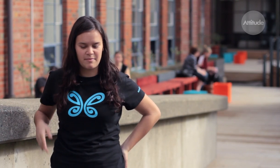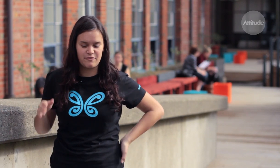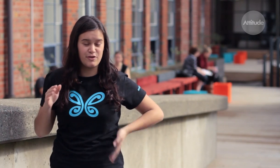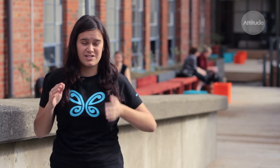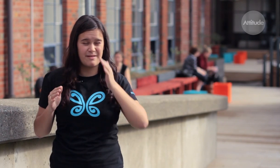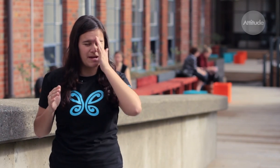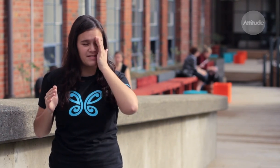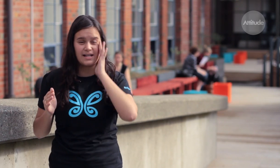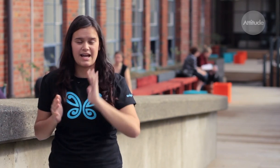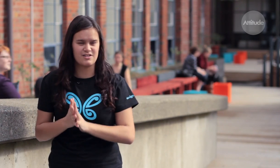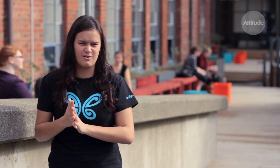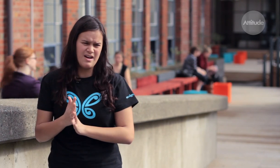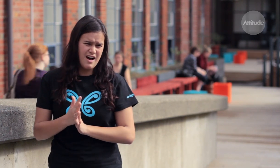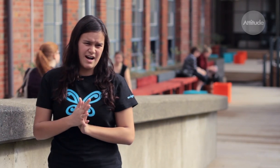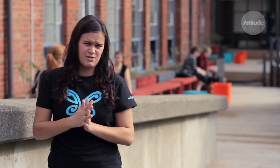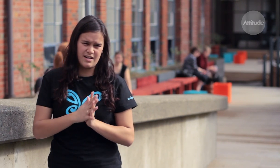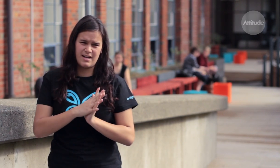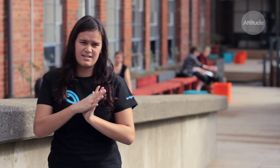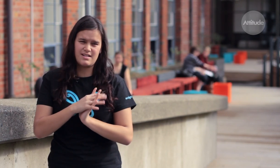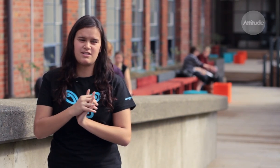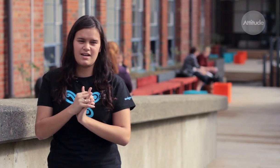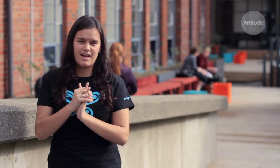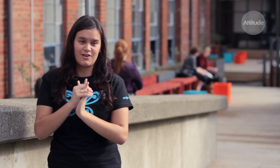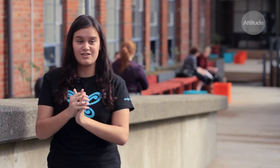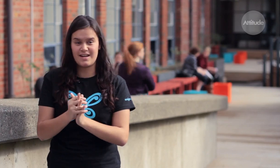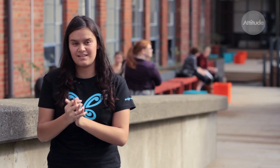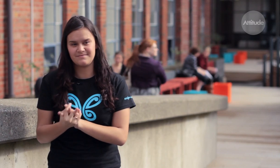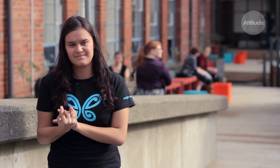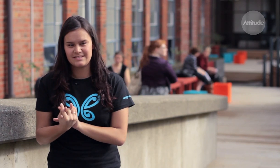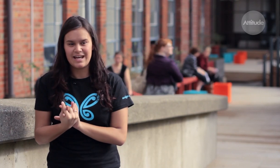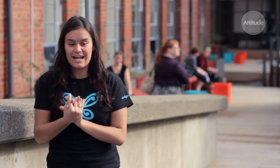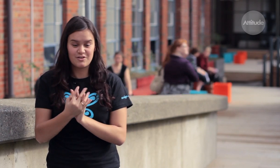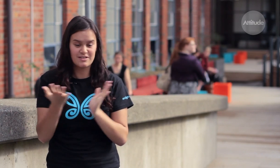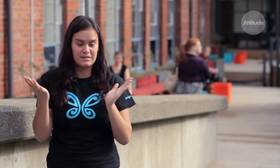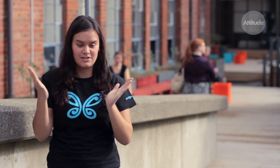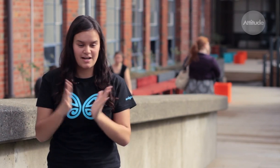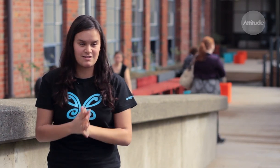that clashed so I tried again a second year and I could take it and now it’s completely